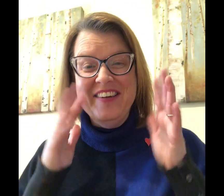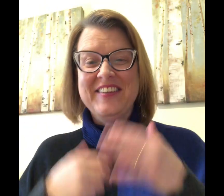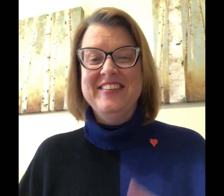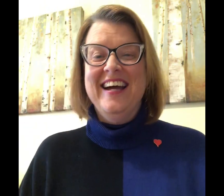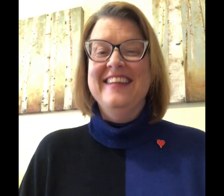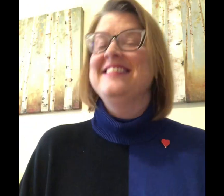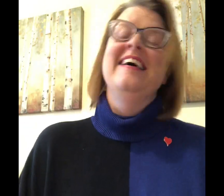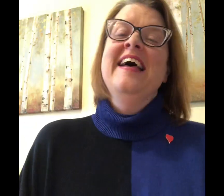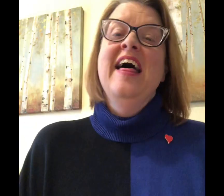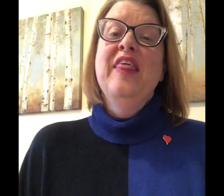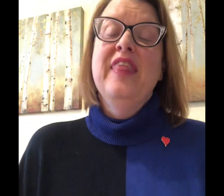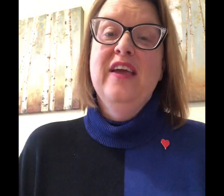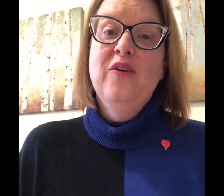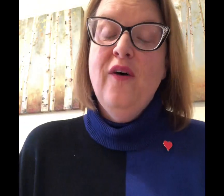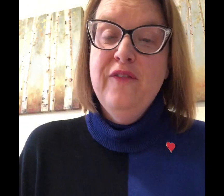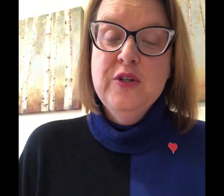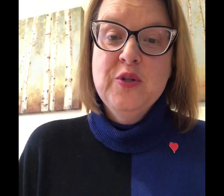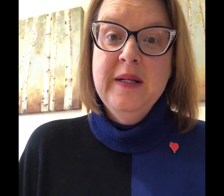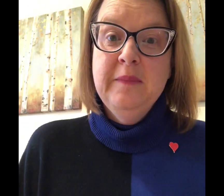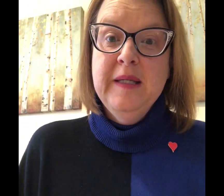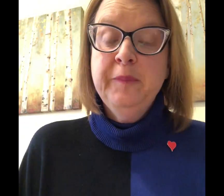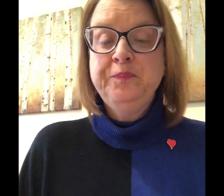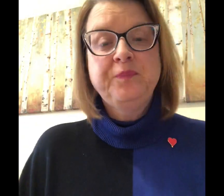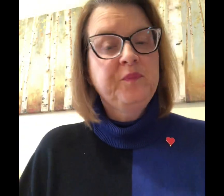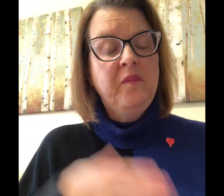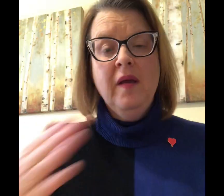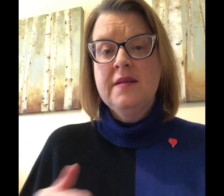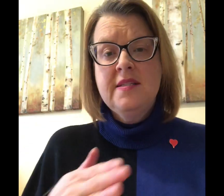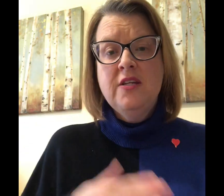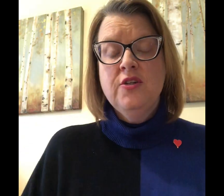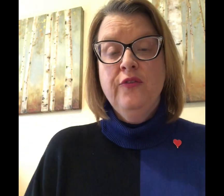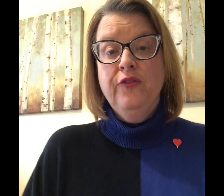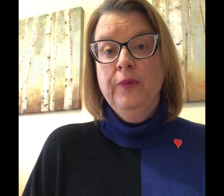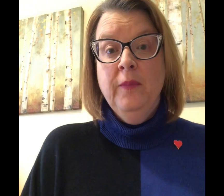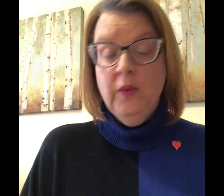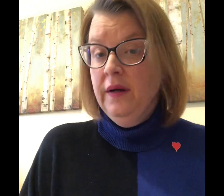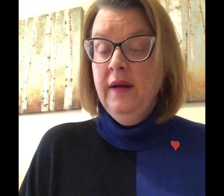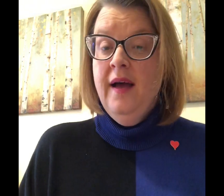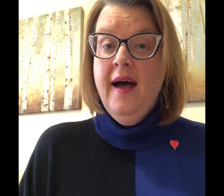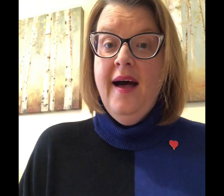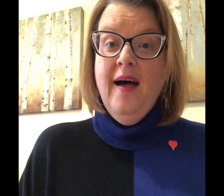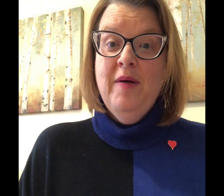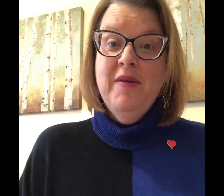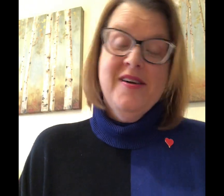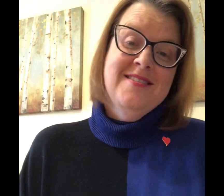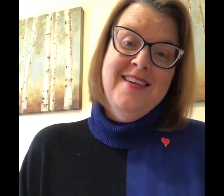good guys. Thank you all for joining me stay tuned for more American Sign